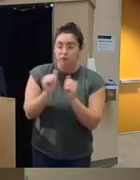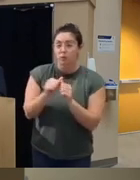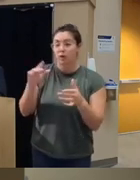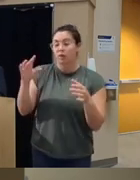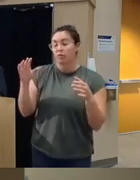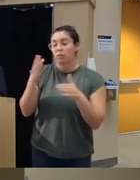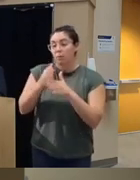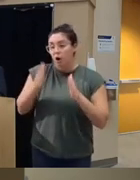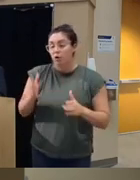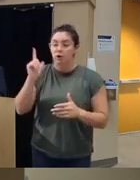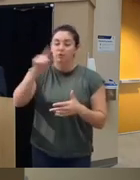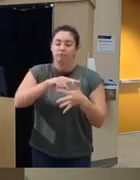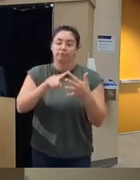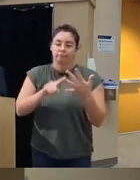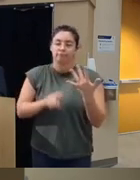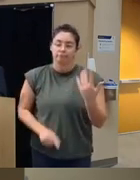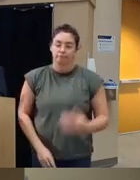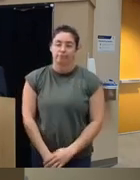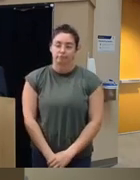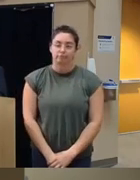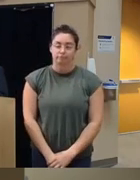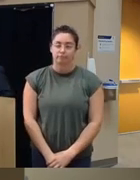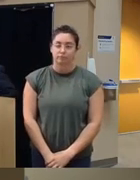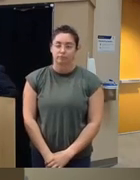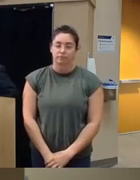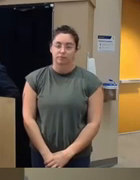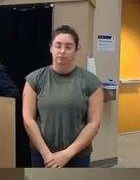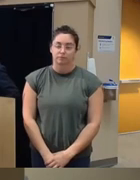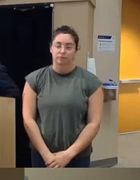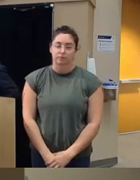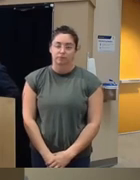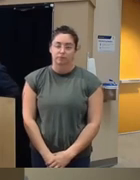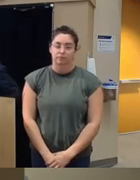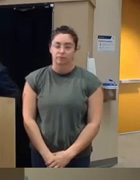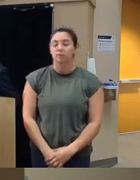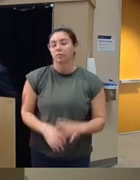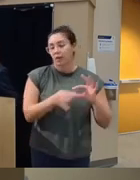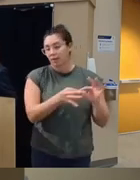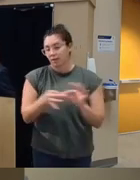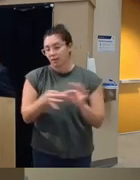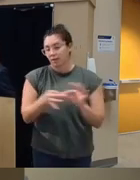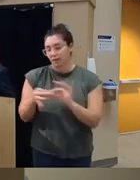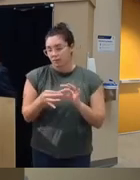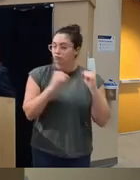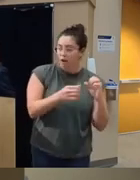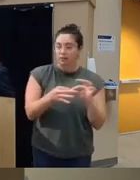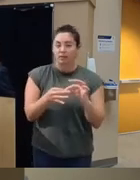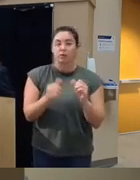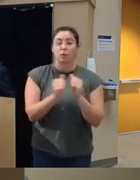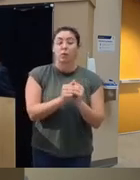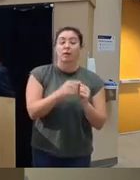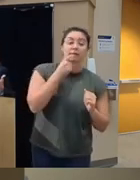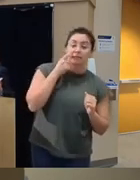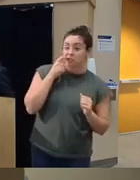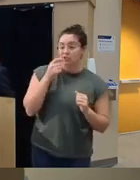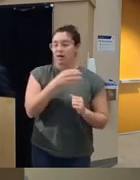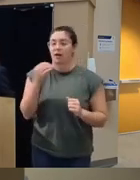older there is a robust link between addiction and Family Violence um also um I refer to as